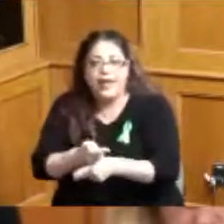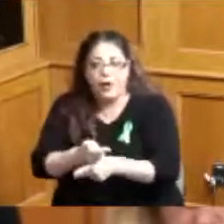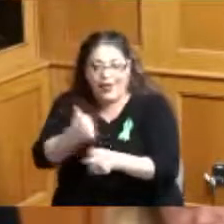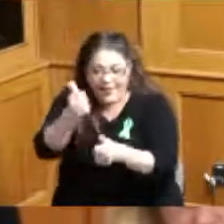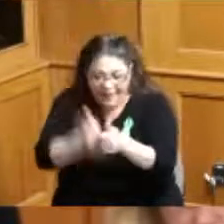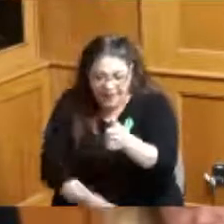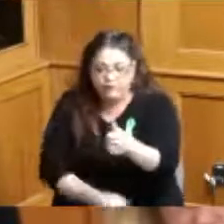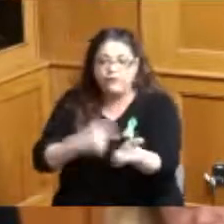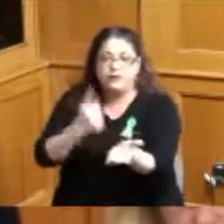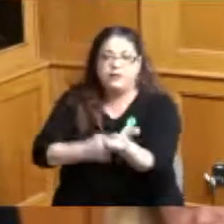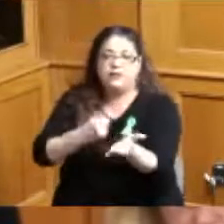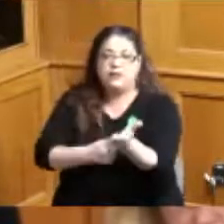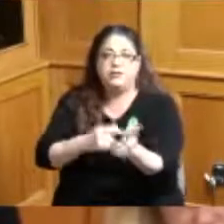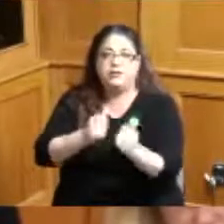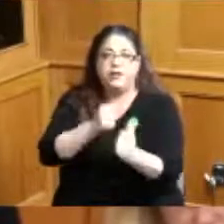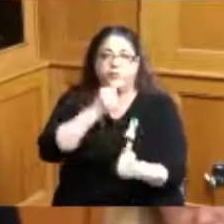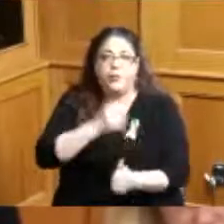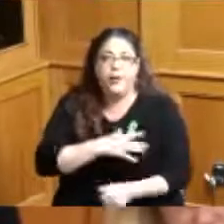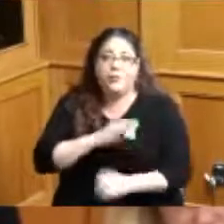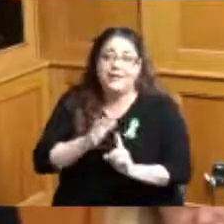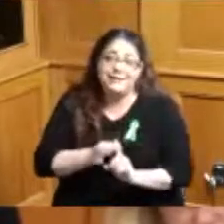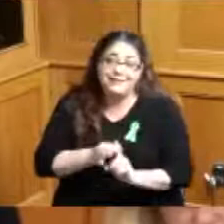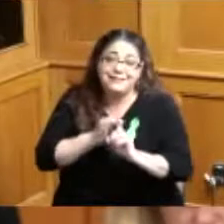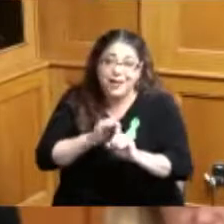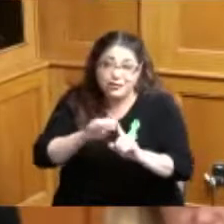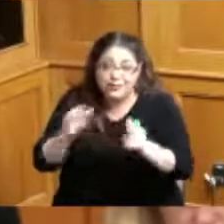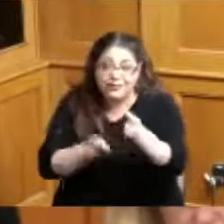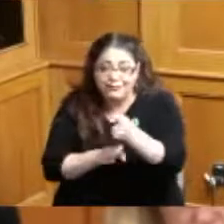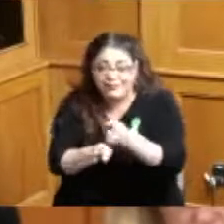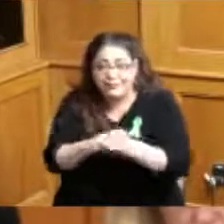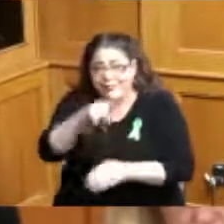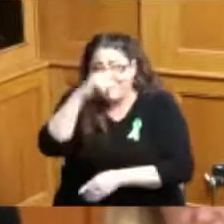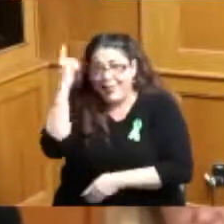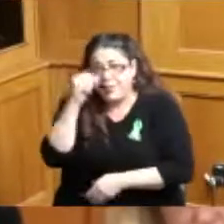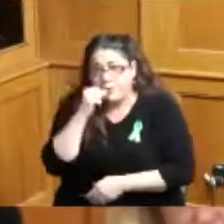especially black women in our community although we are probably too late in the